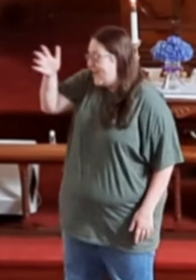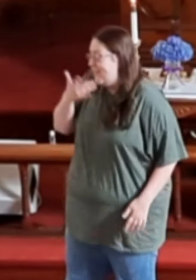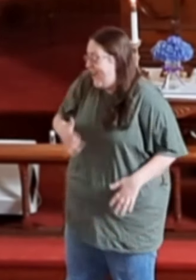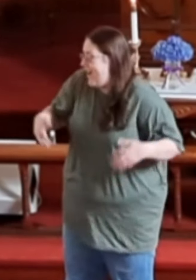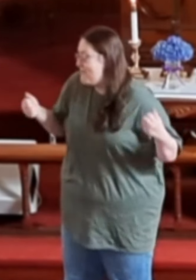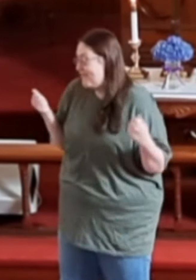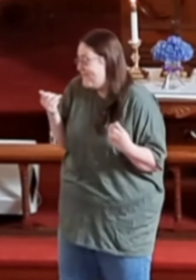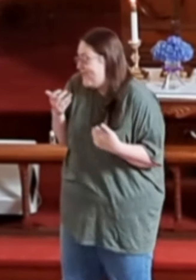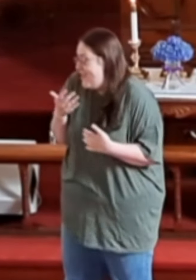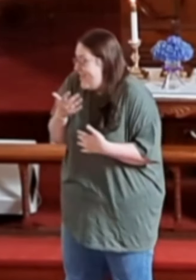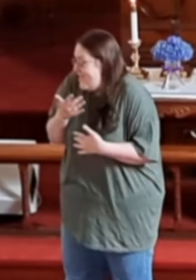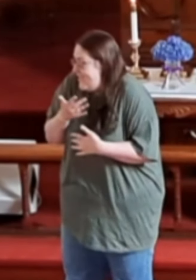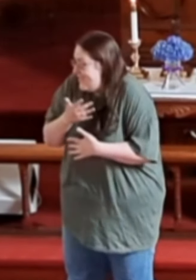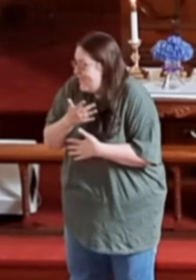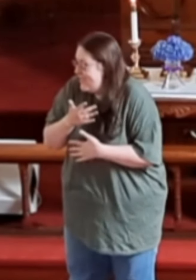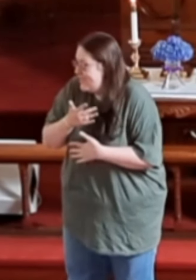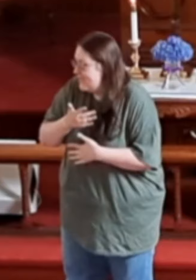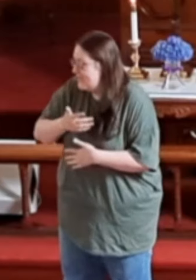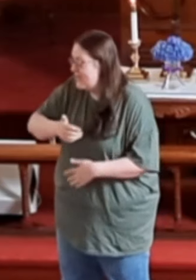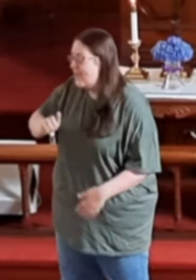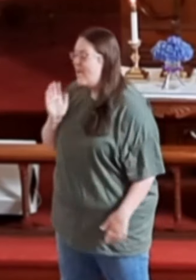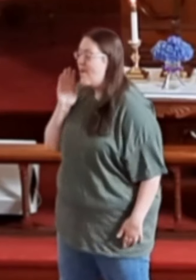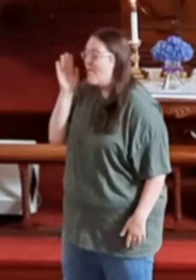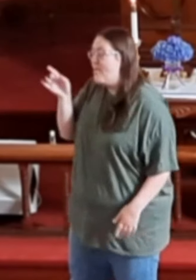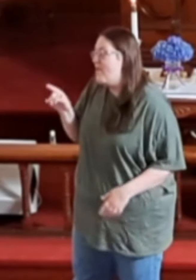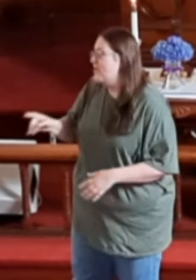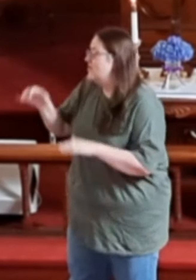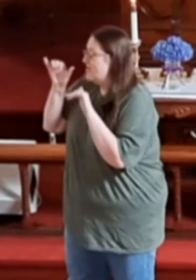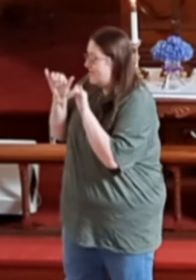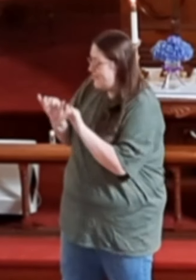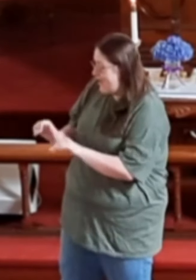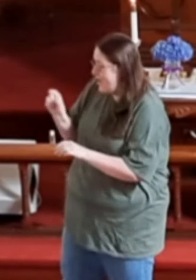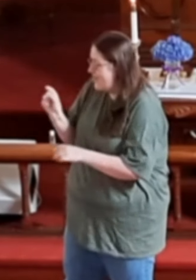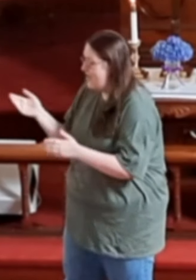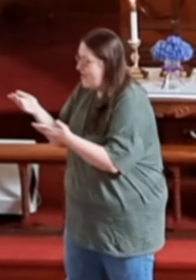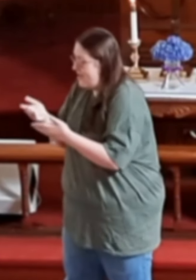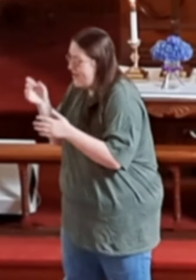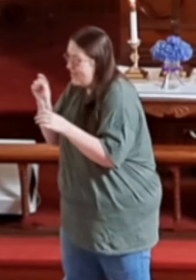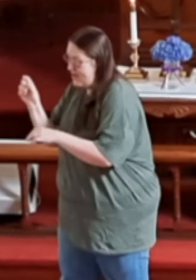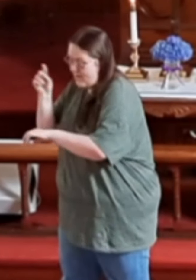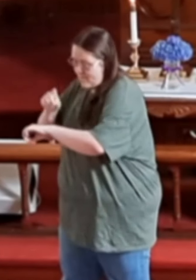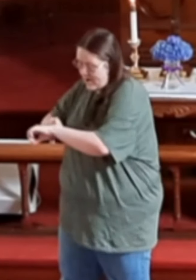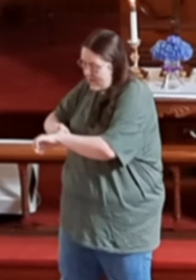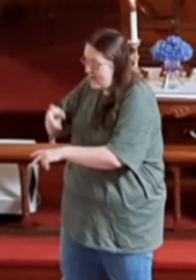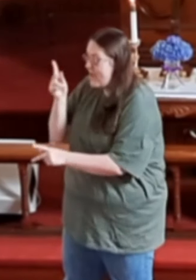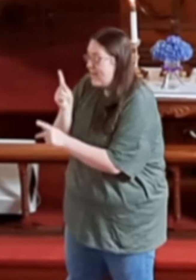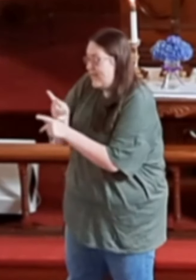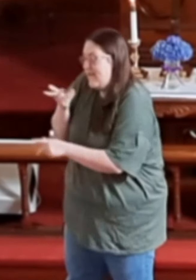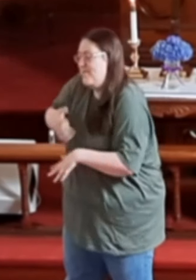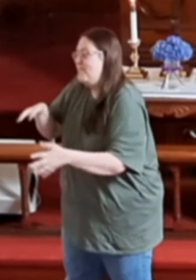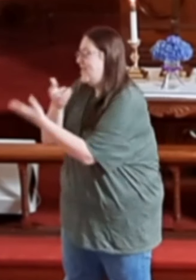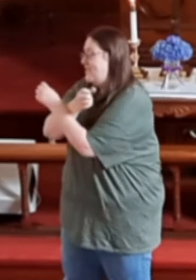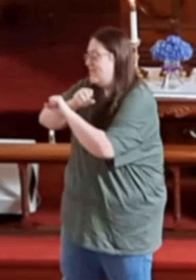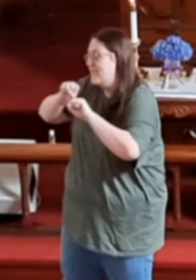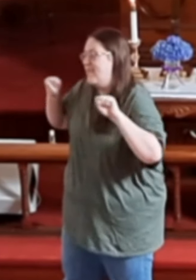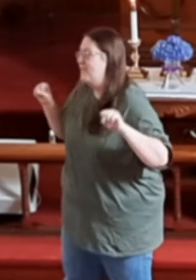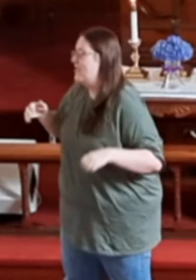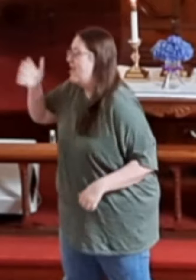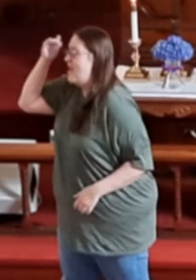Daddy, I'm afraid Won't you stay a little while Keep me safe